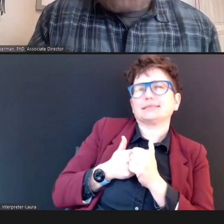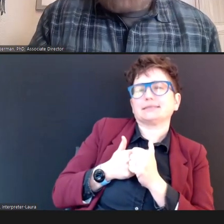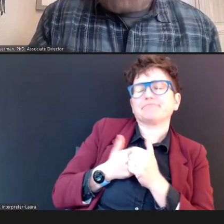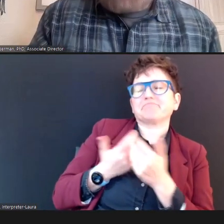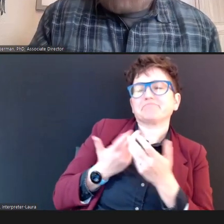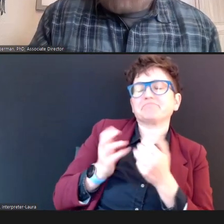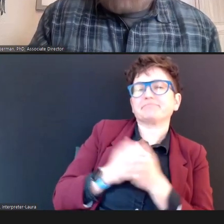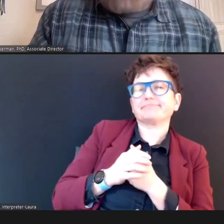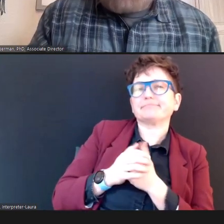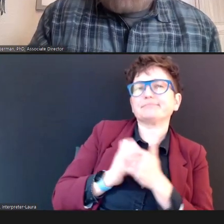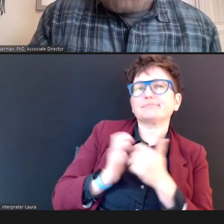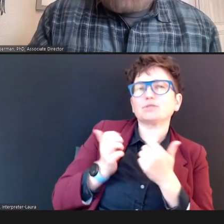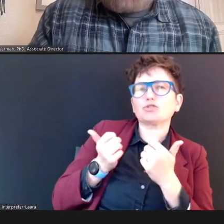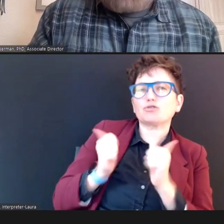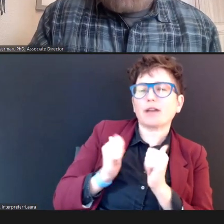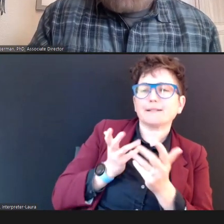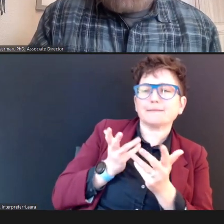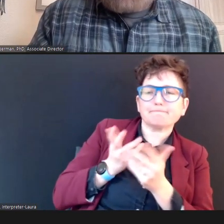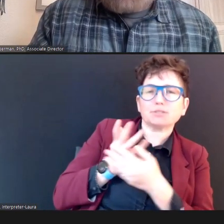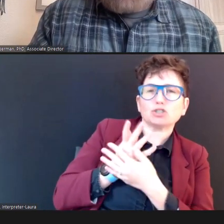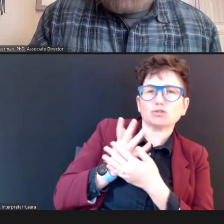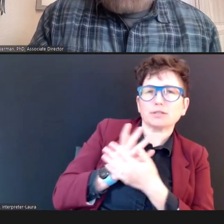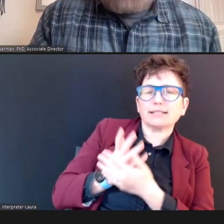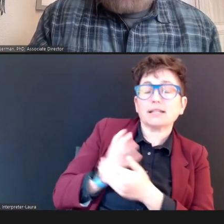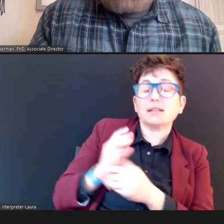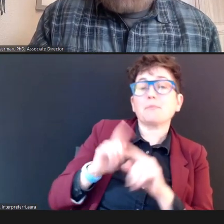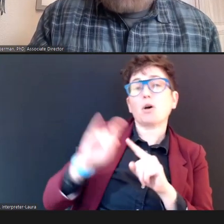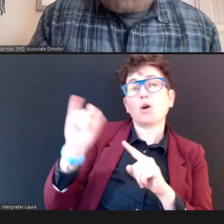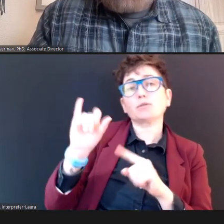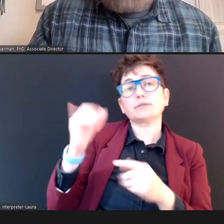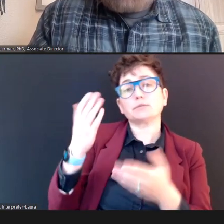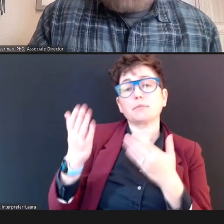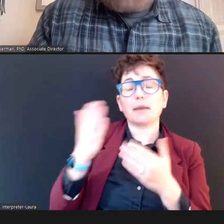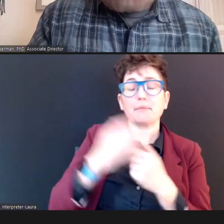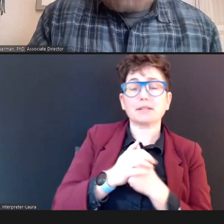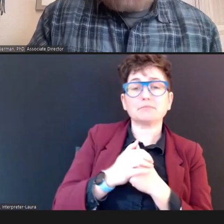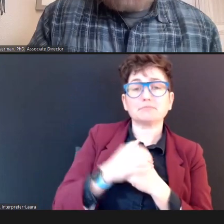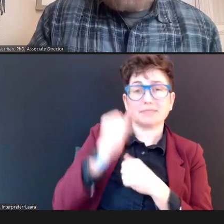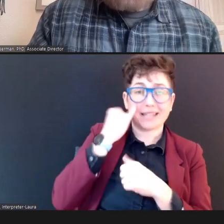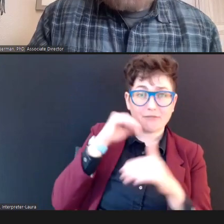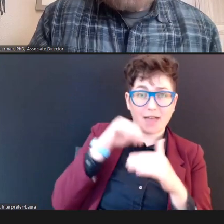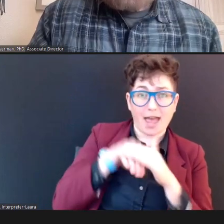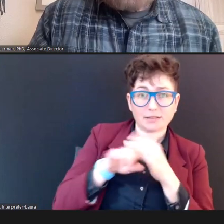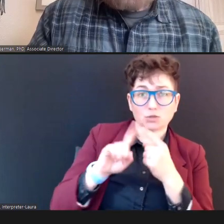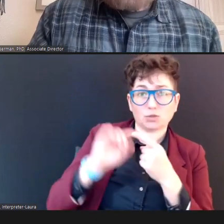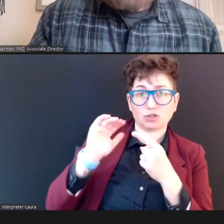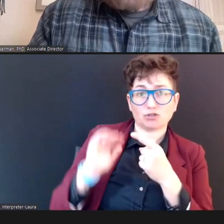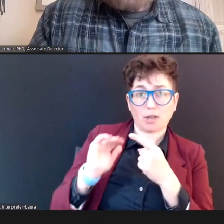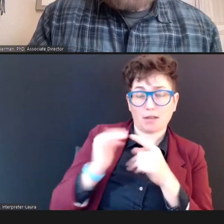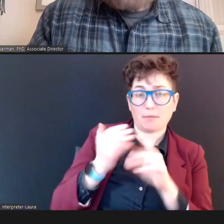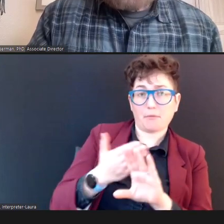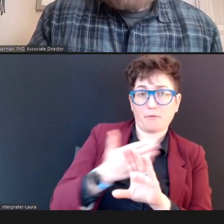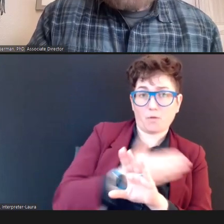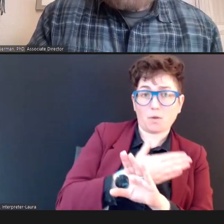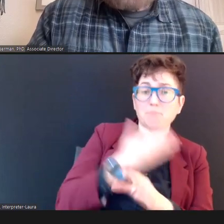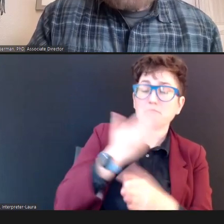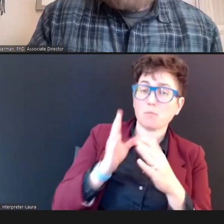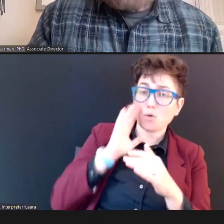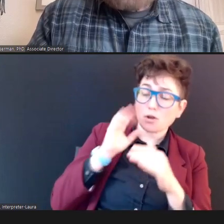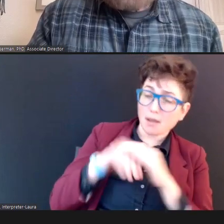But I also may -- if I have access to the Child, ahead of time, I may come in and meet them, I may massage their ears.